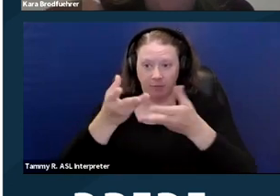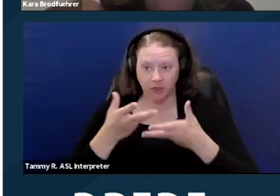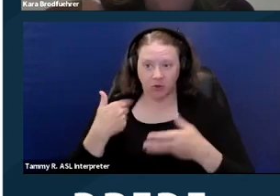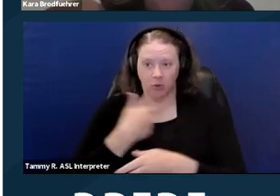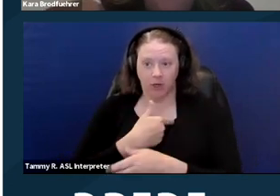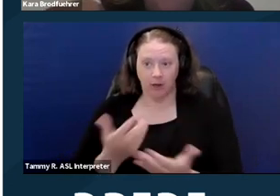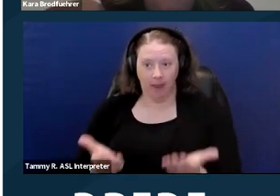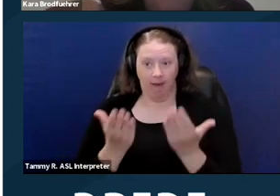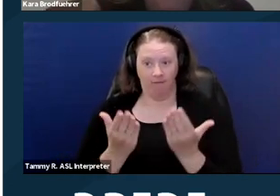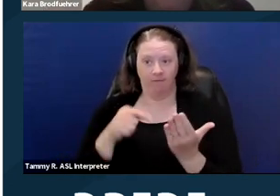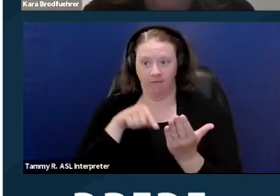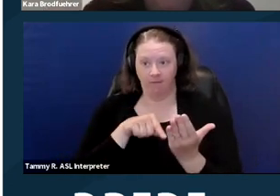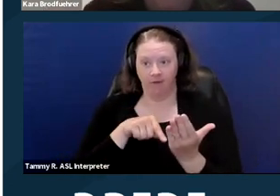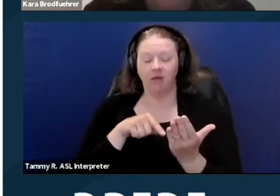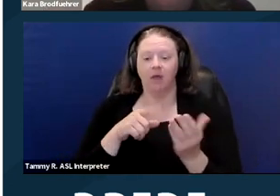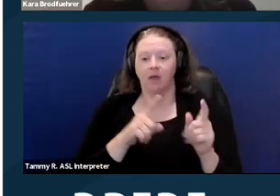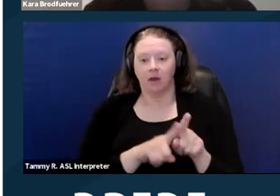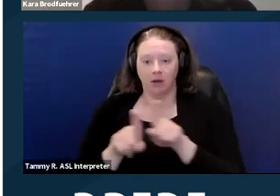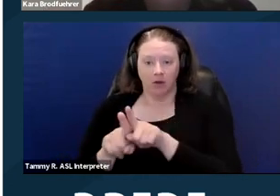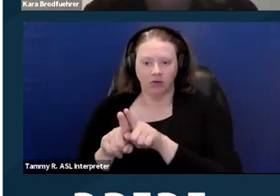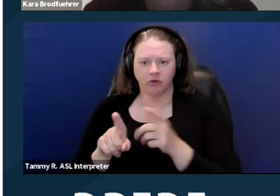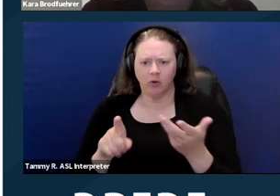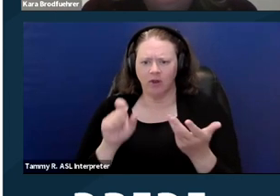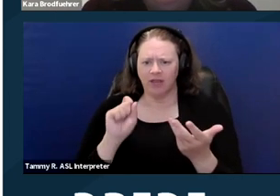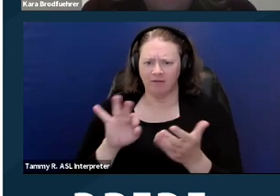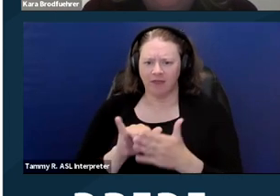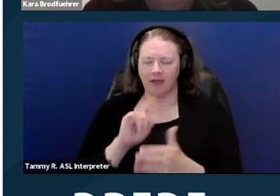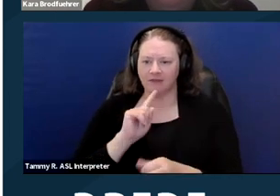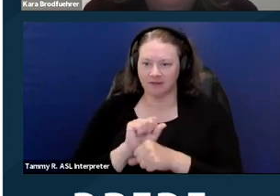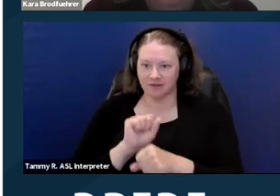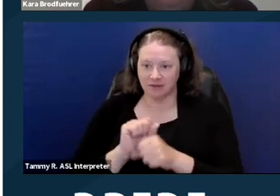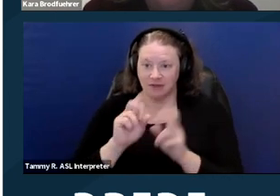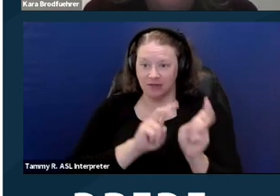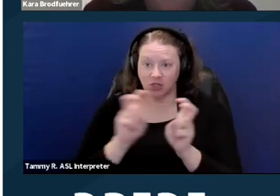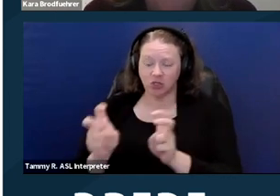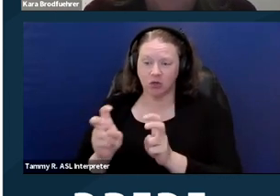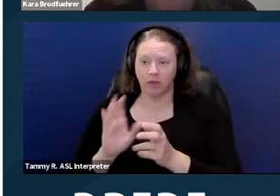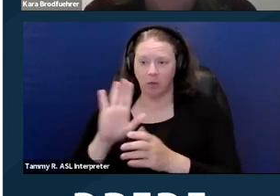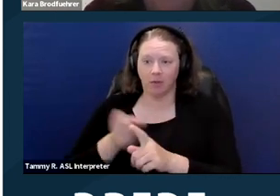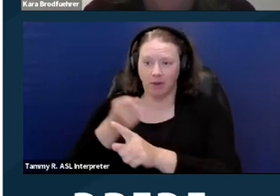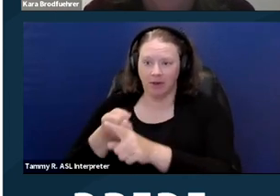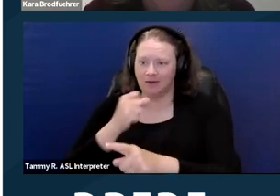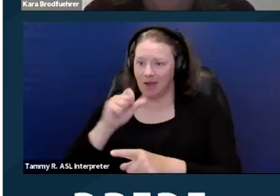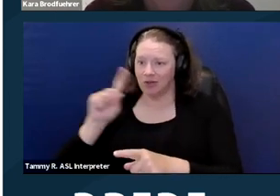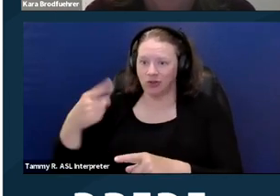but also, if it's an issue that's gonna impact not just Rabiah but maybe a lot of other people,